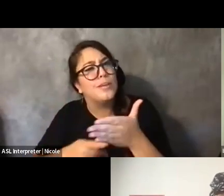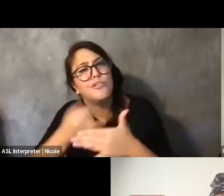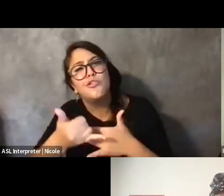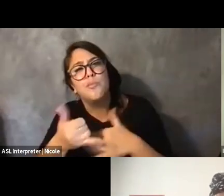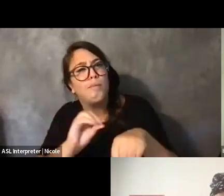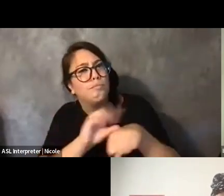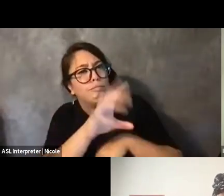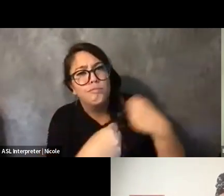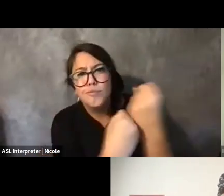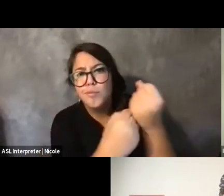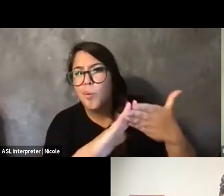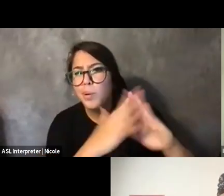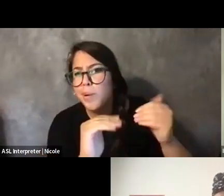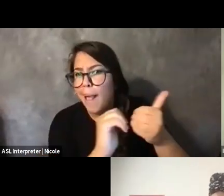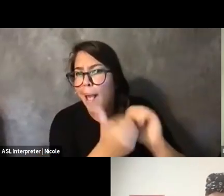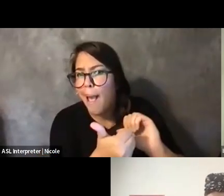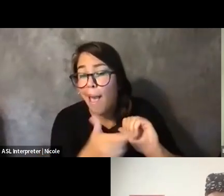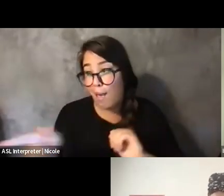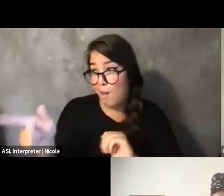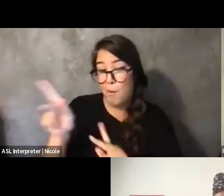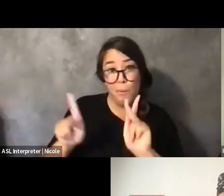They, you know -- The funders want to see a research proposal,